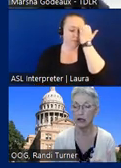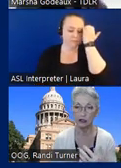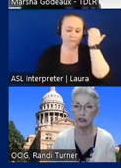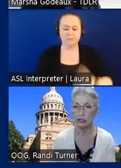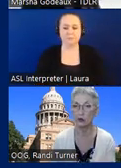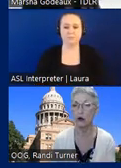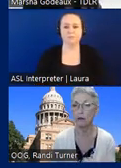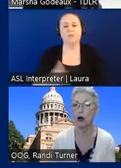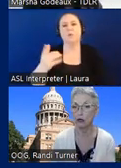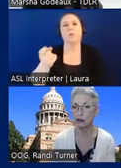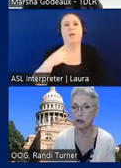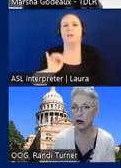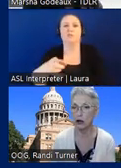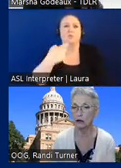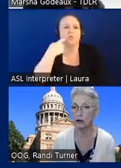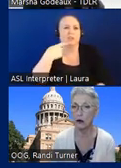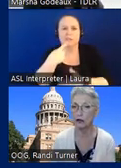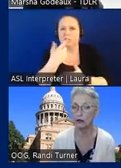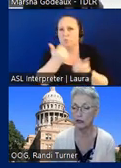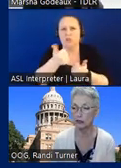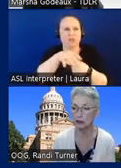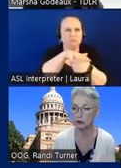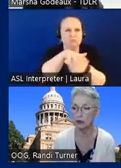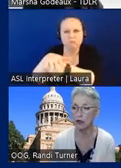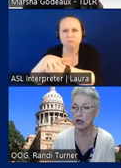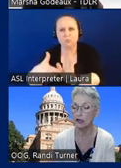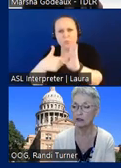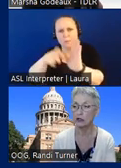like you just said, what parts are required to be accessible? And so